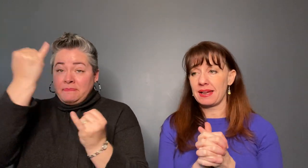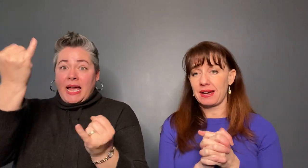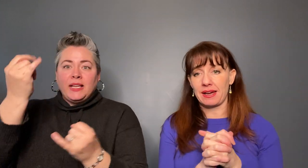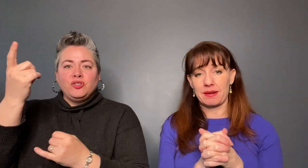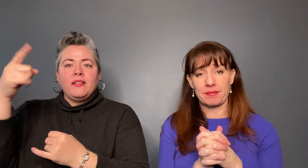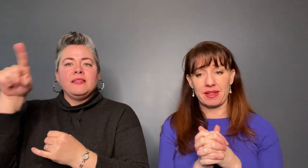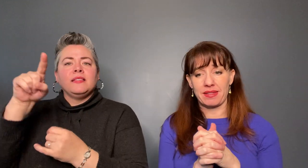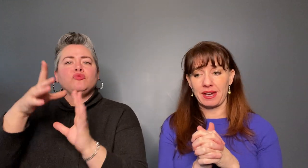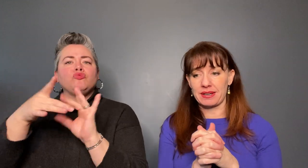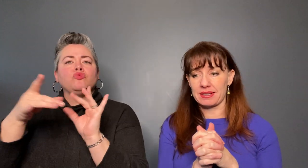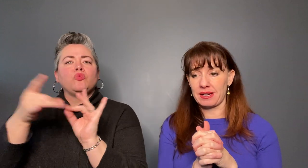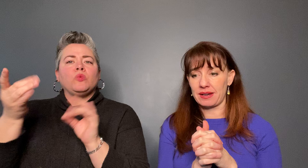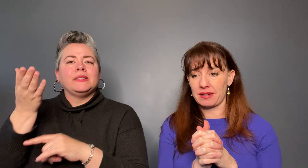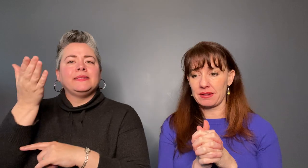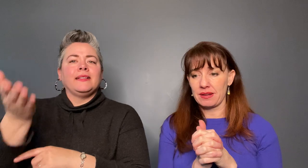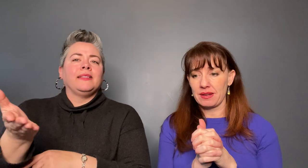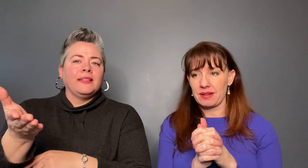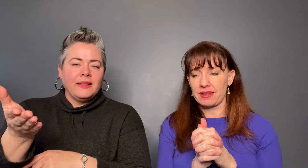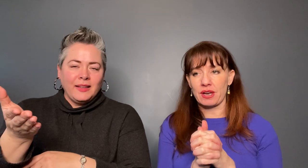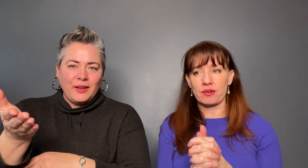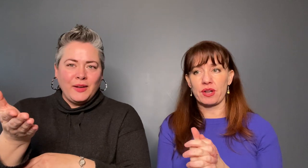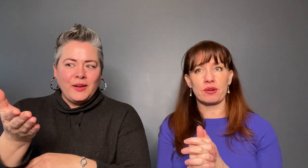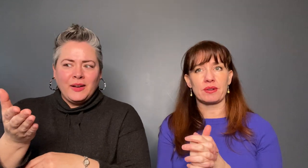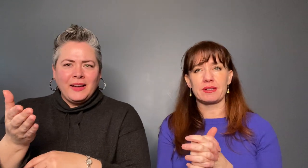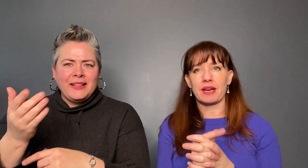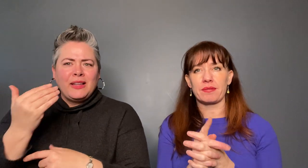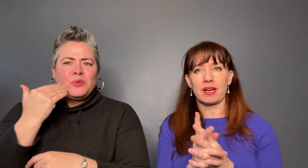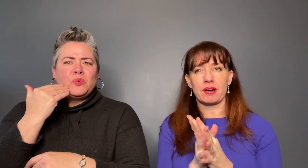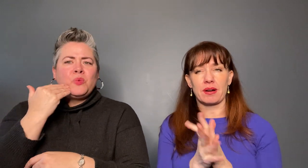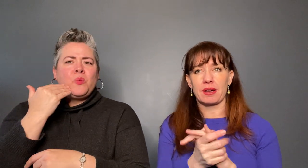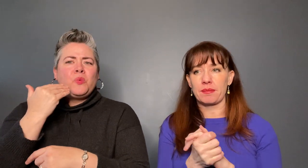that are known down there because